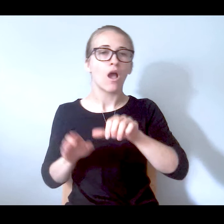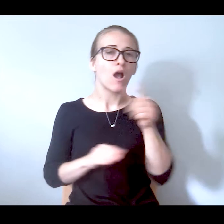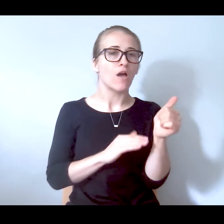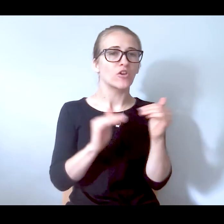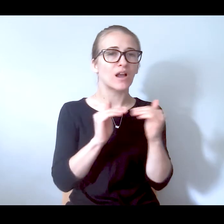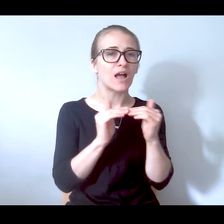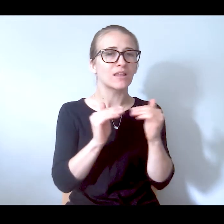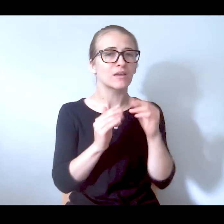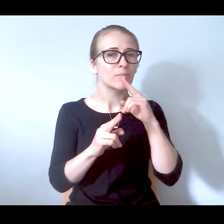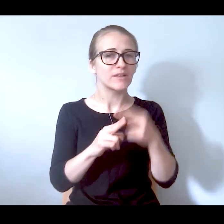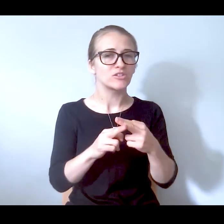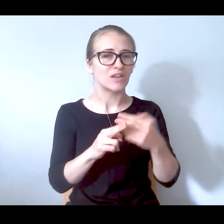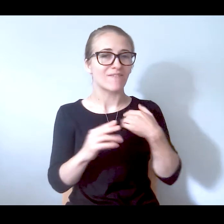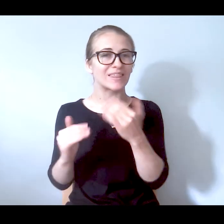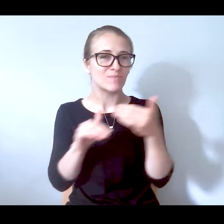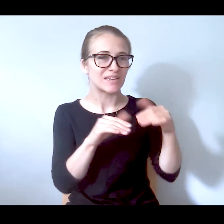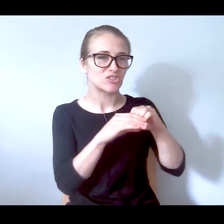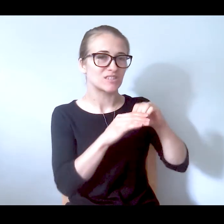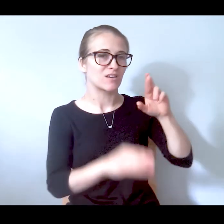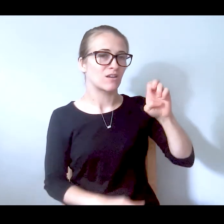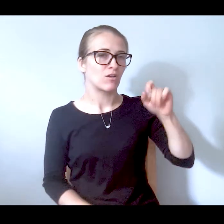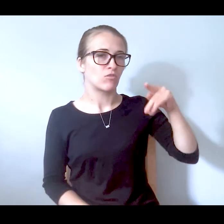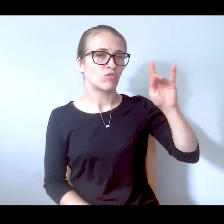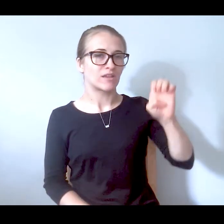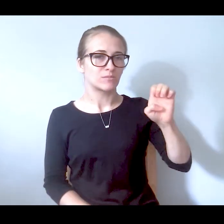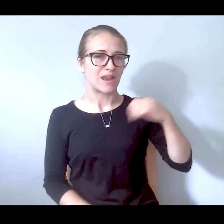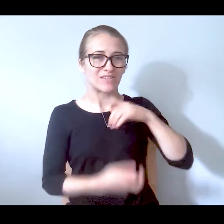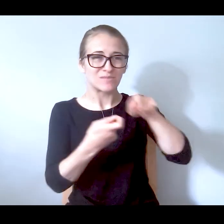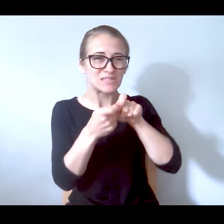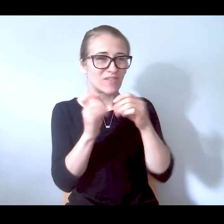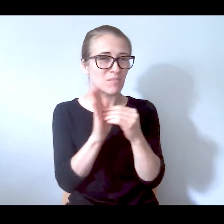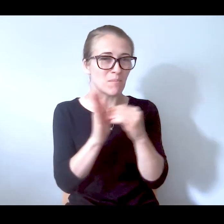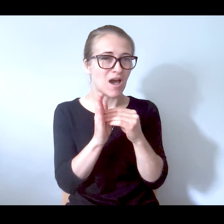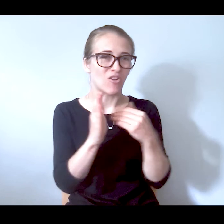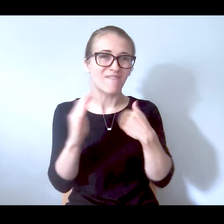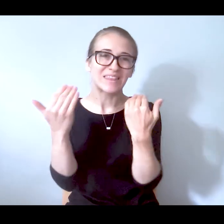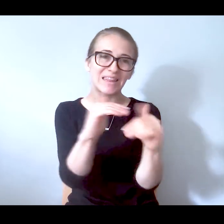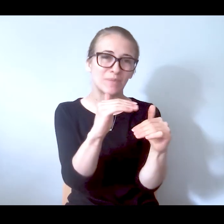limitation it's of the respite center and the specific model and only so far you can go with it.